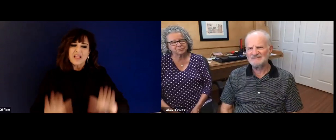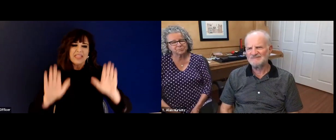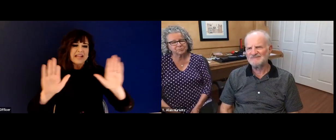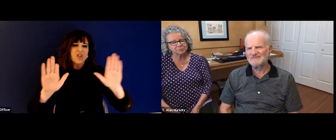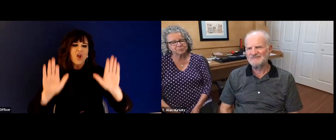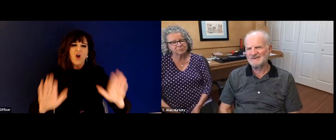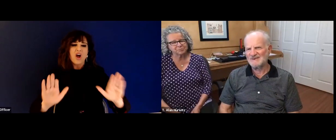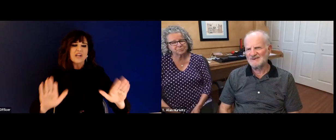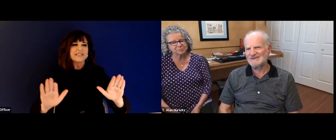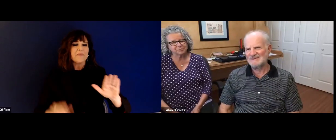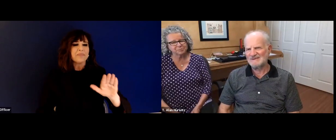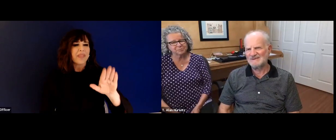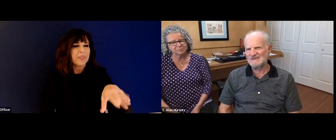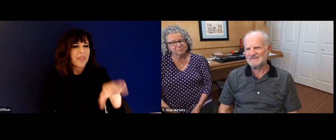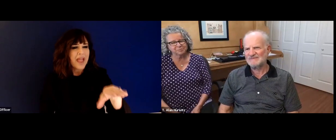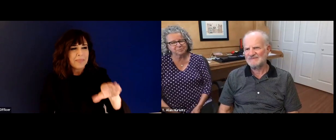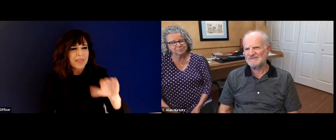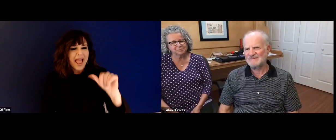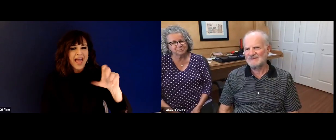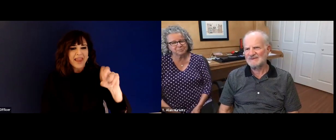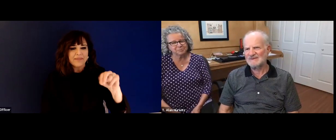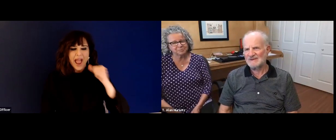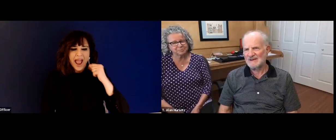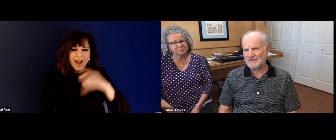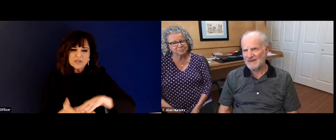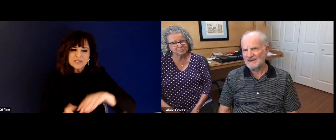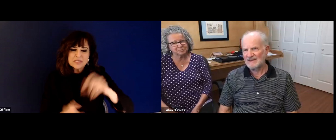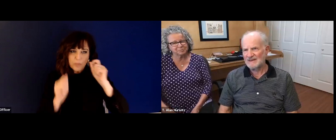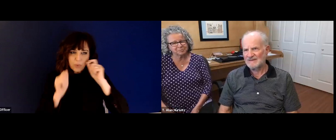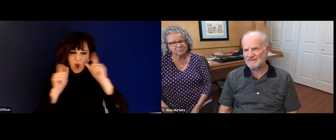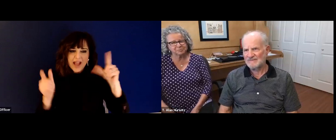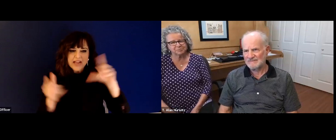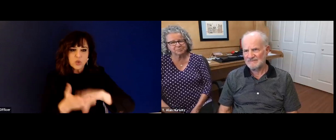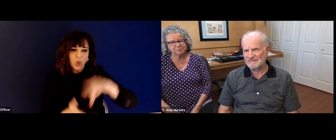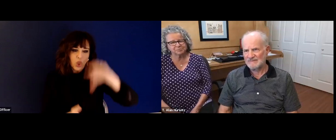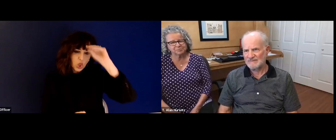things happen. Yeah, there are many things that I'm proud of.